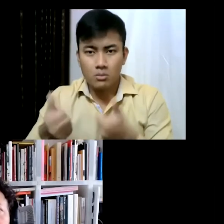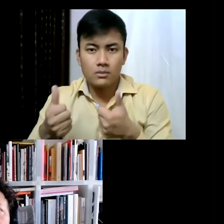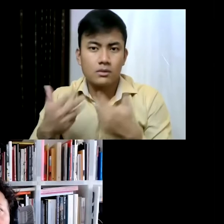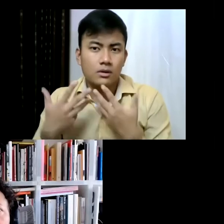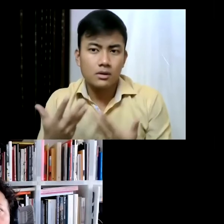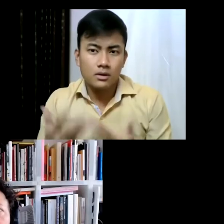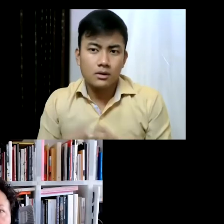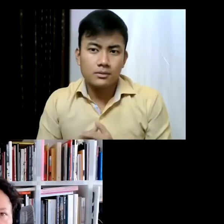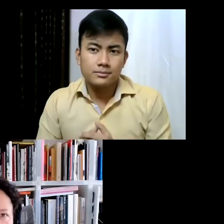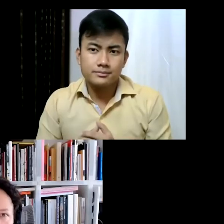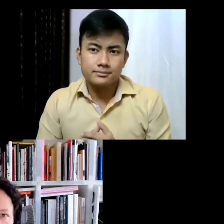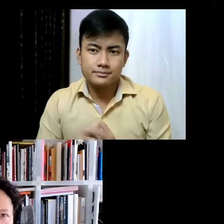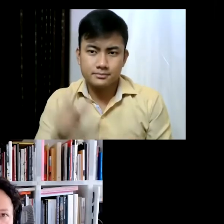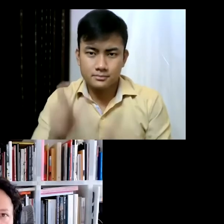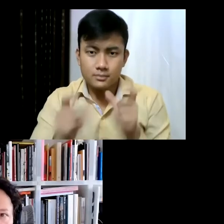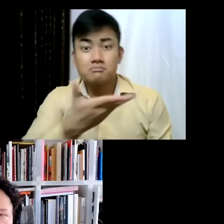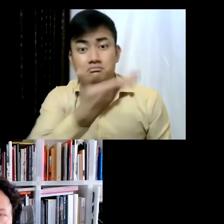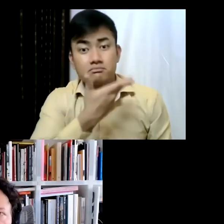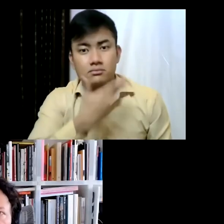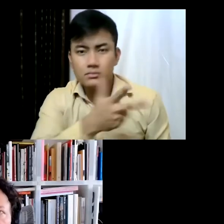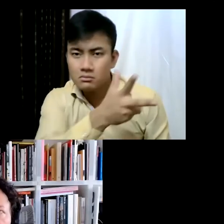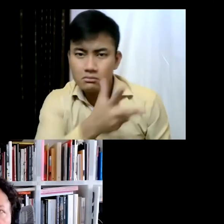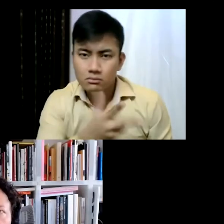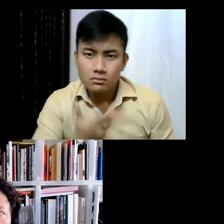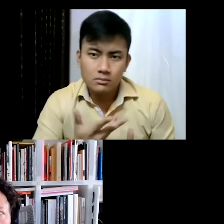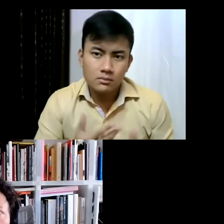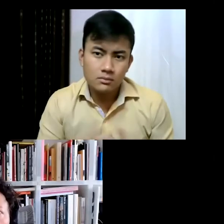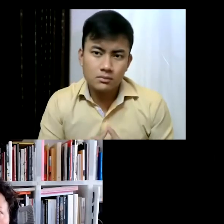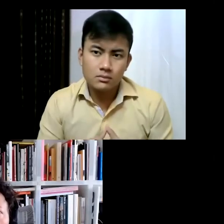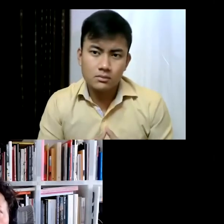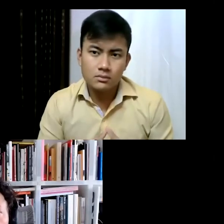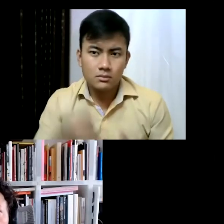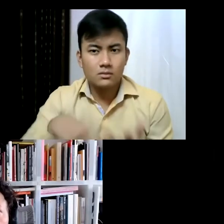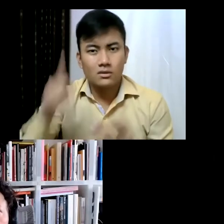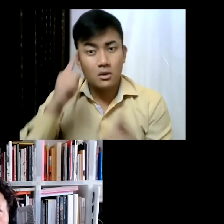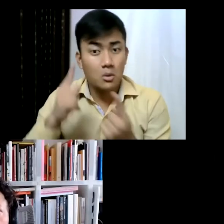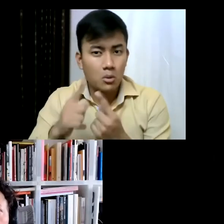invited me to be the curator of the first edition and the goal of the project was to